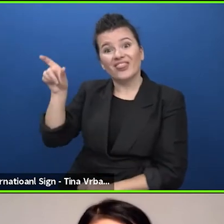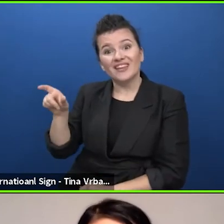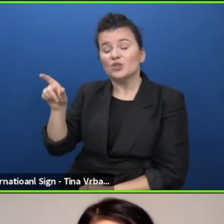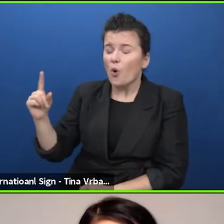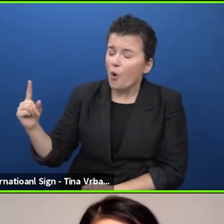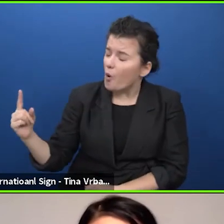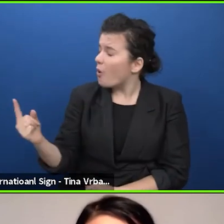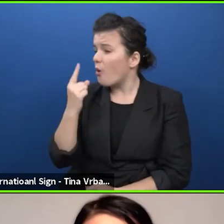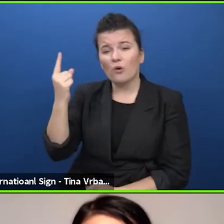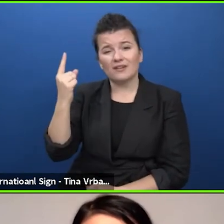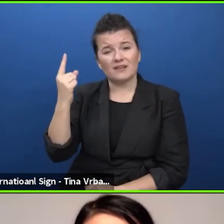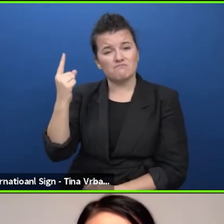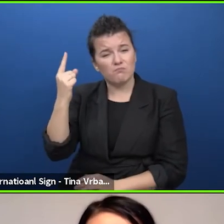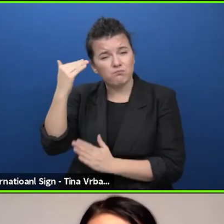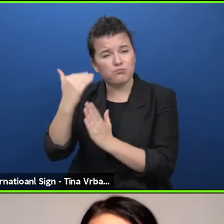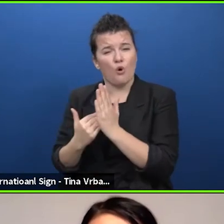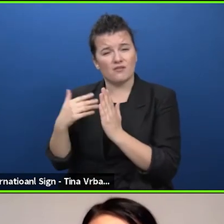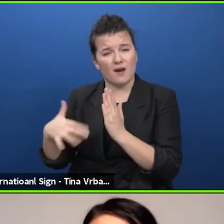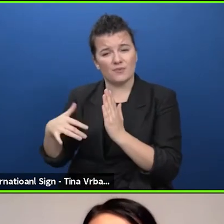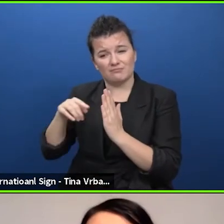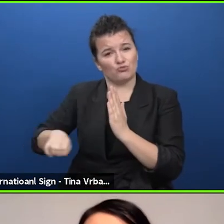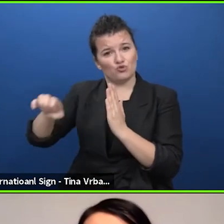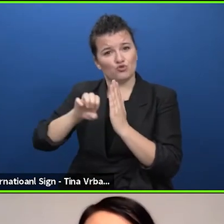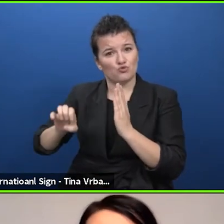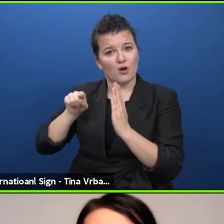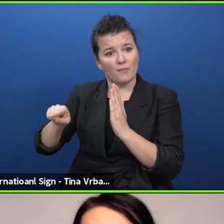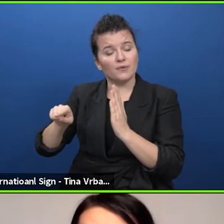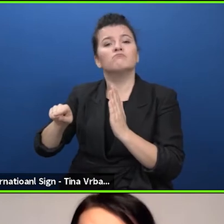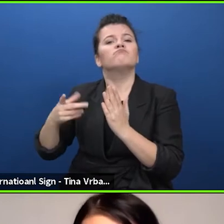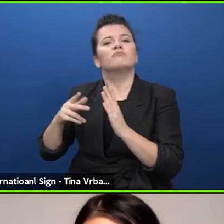specifically supports and funds international collaboration for culture.